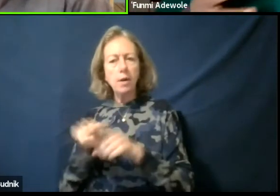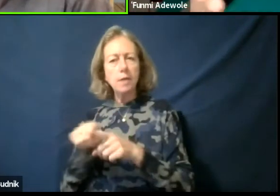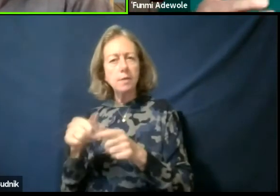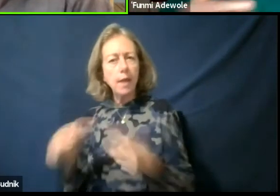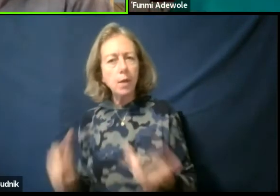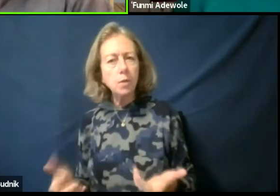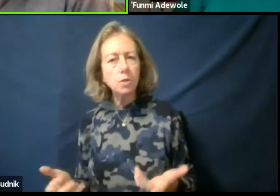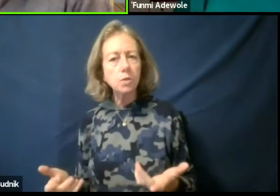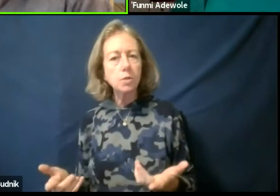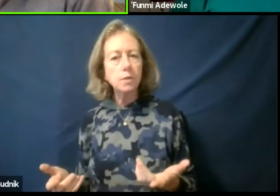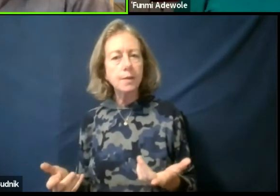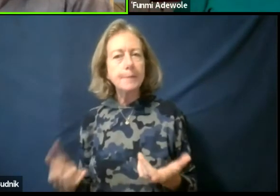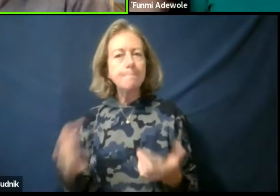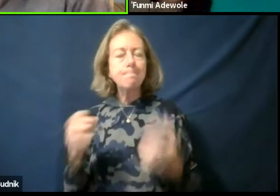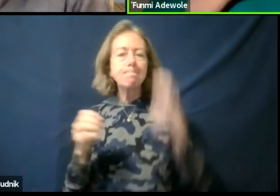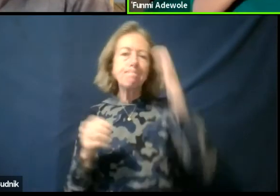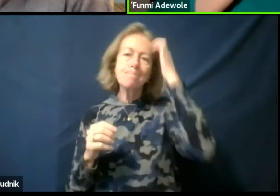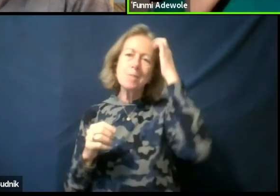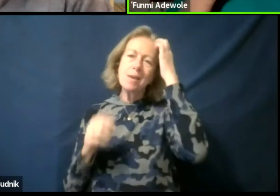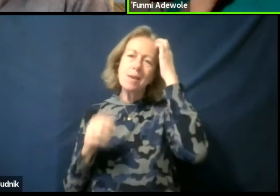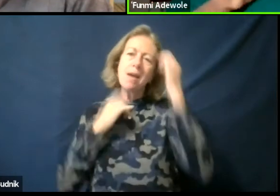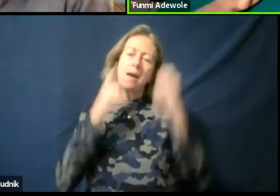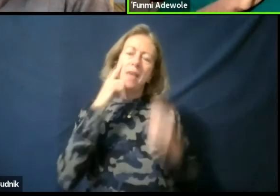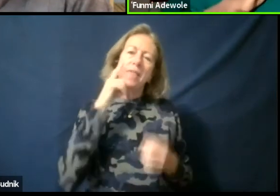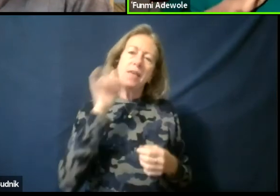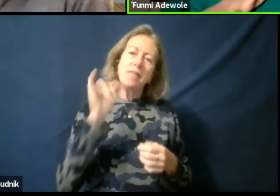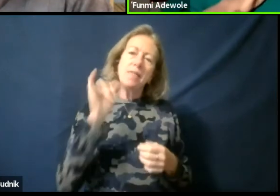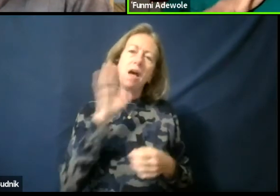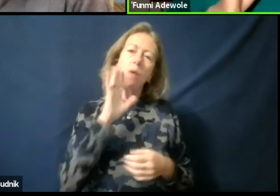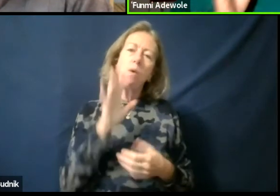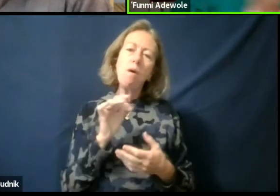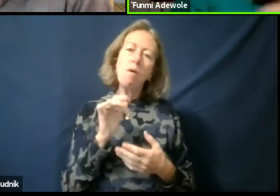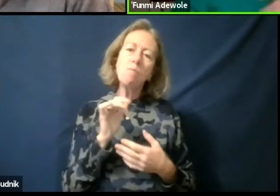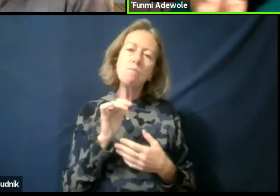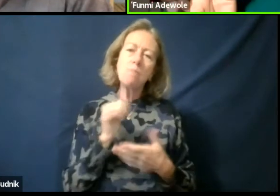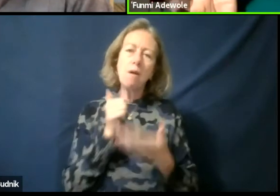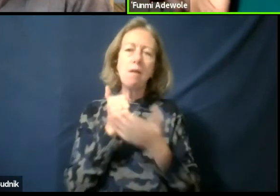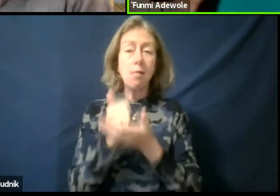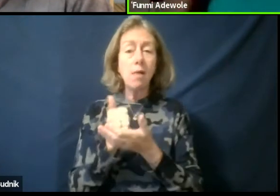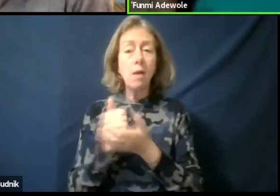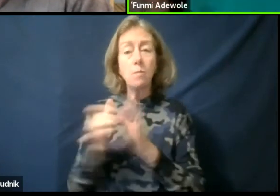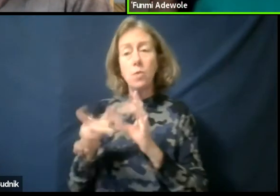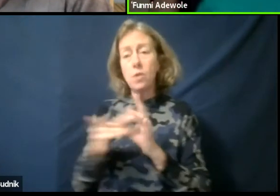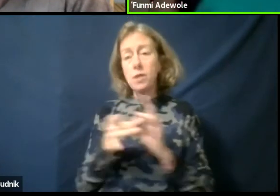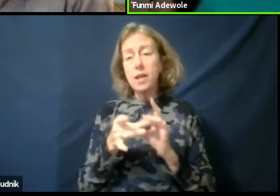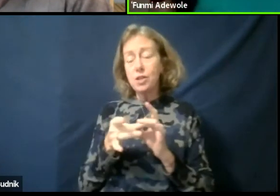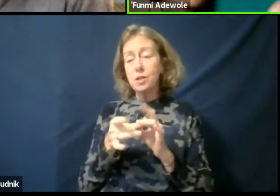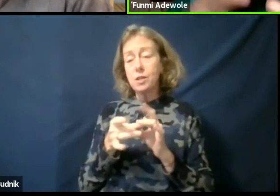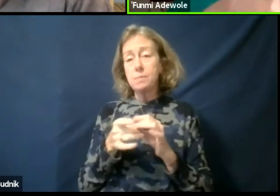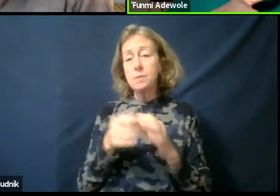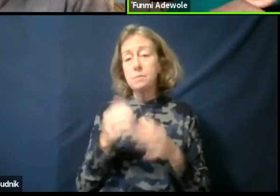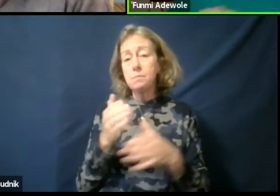And I think this will help relationships between different institutions.